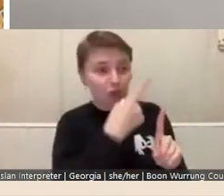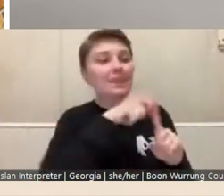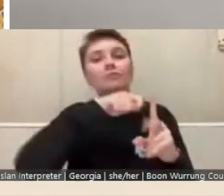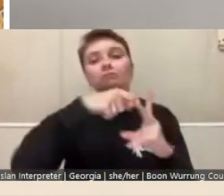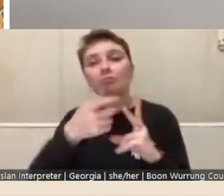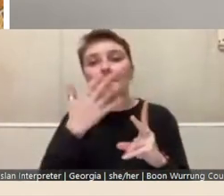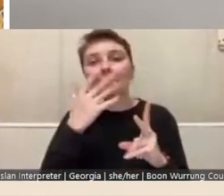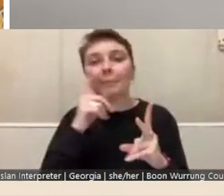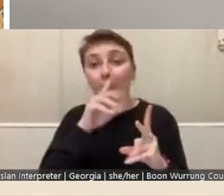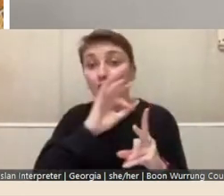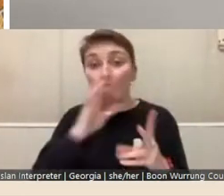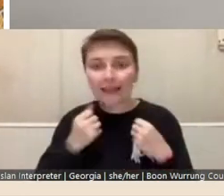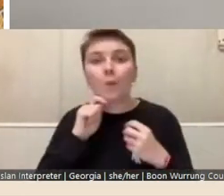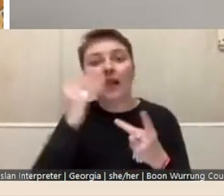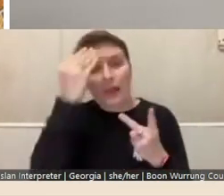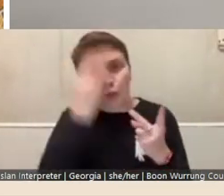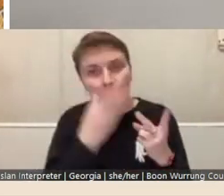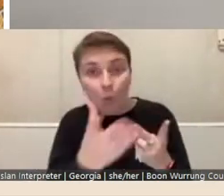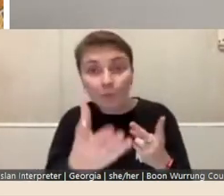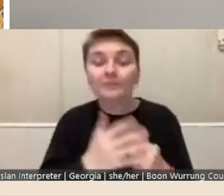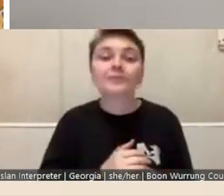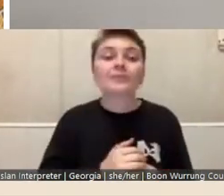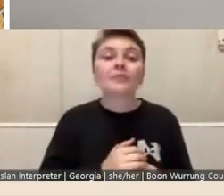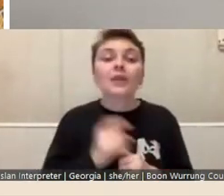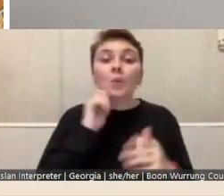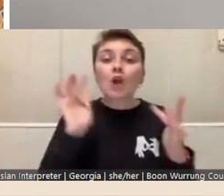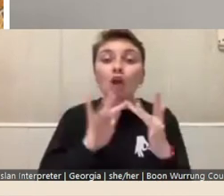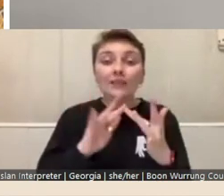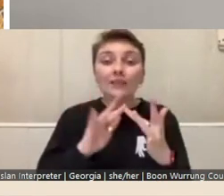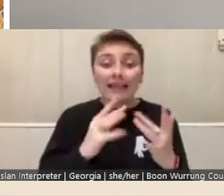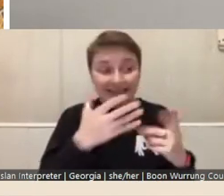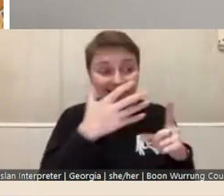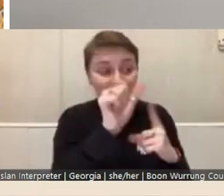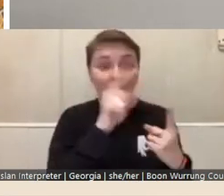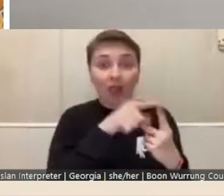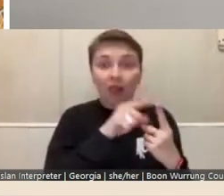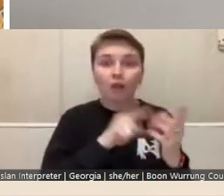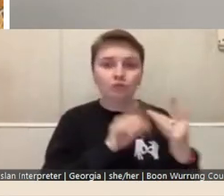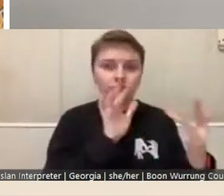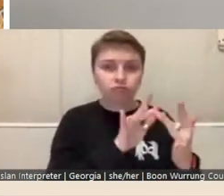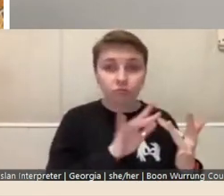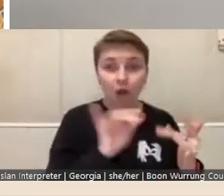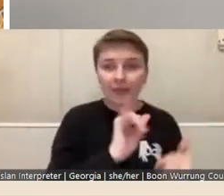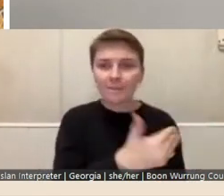We'll contact the successful fellows to schedule either a morning or afternoon induction